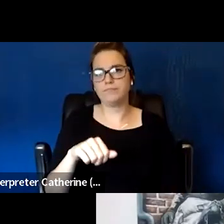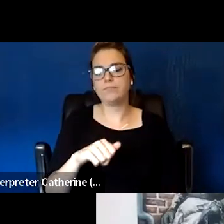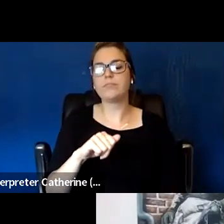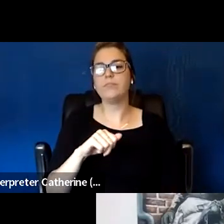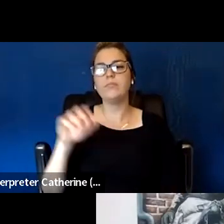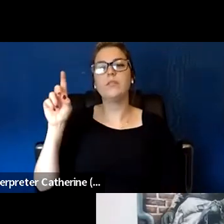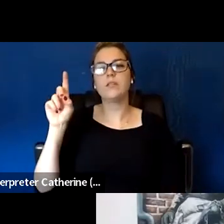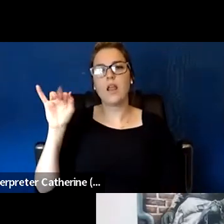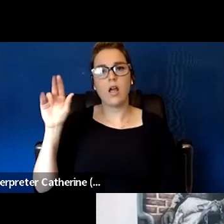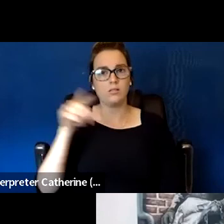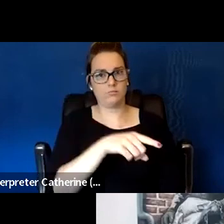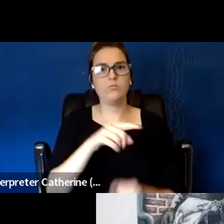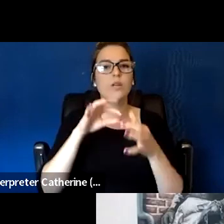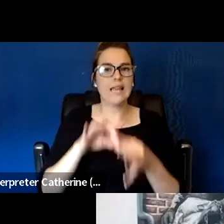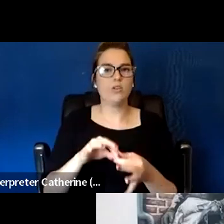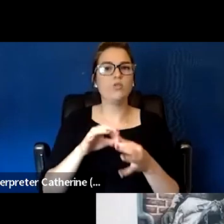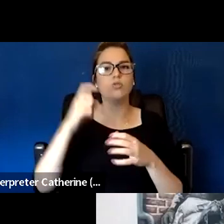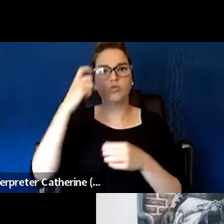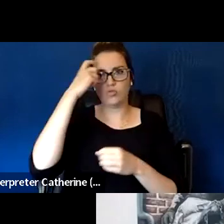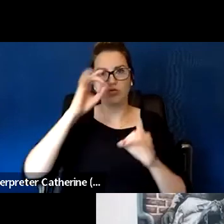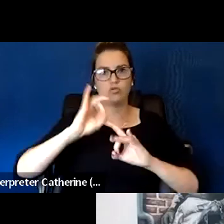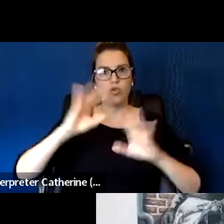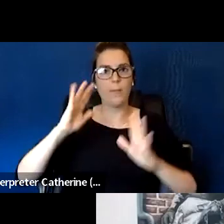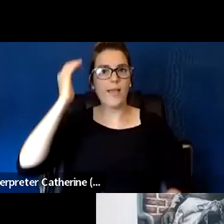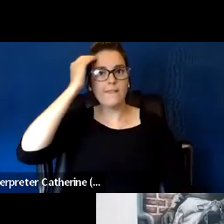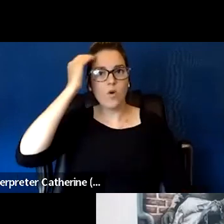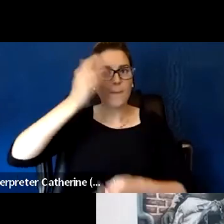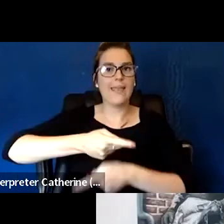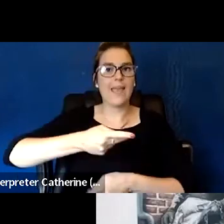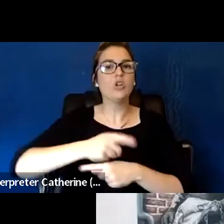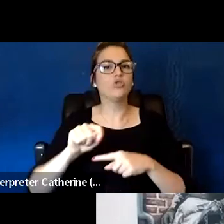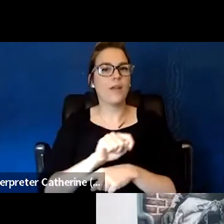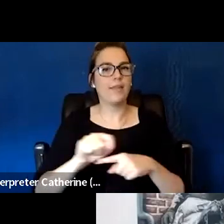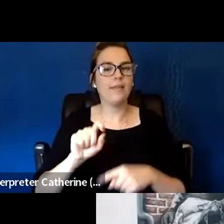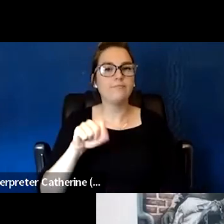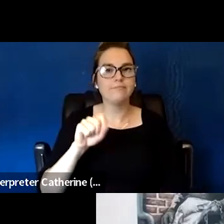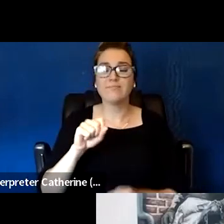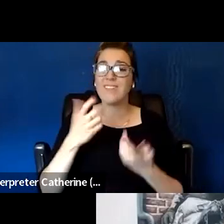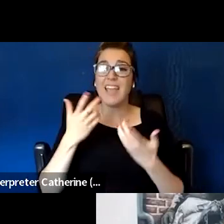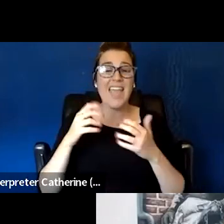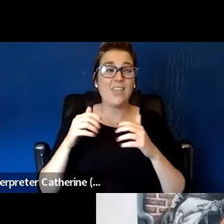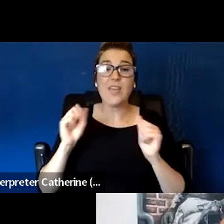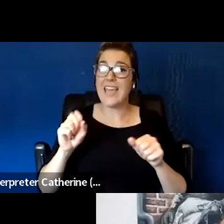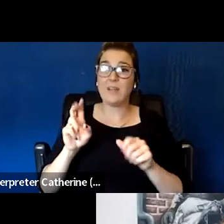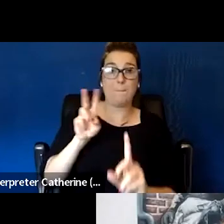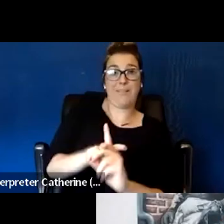in terms of trauma form and care. From our staffing, anywhere we would do the work,